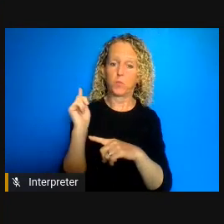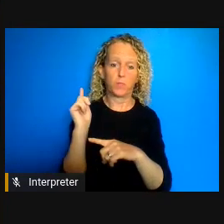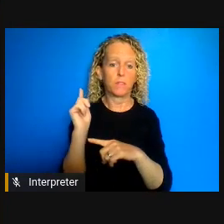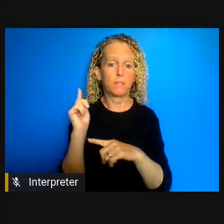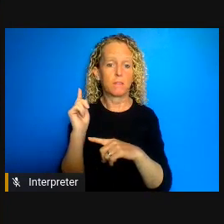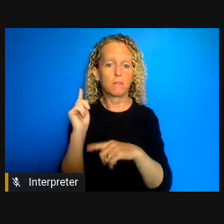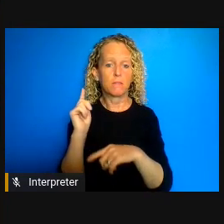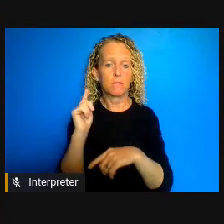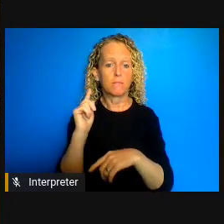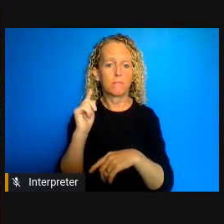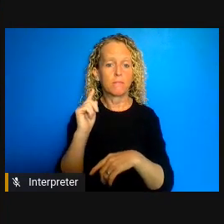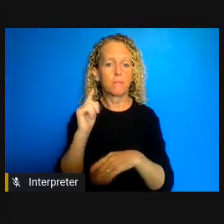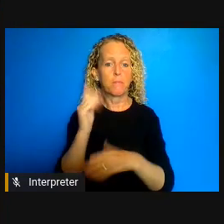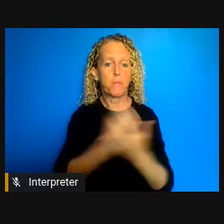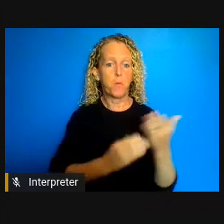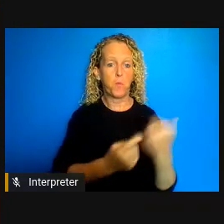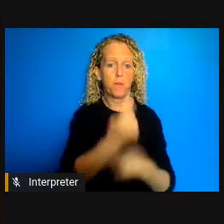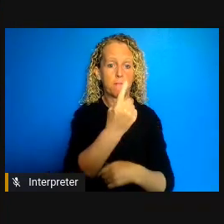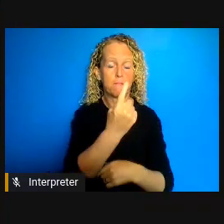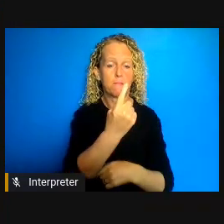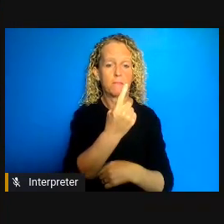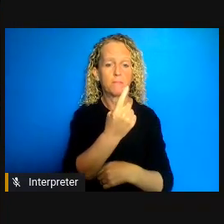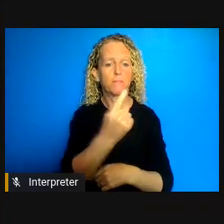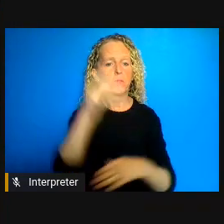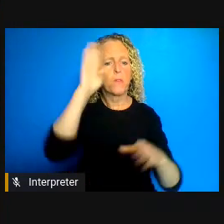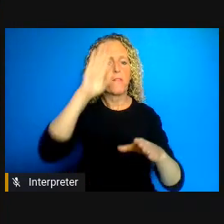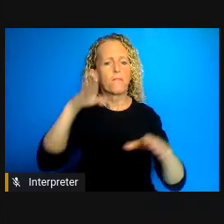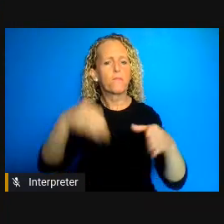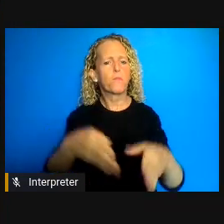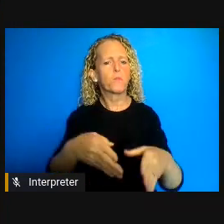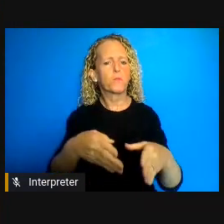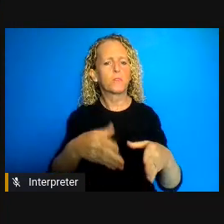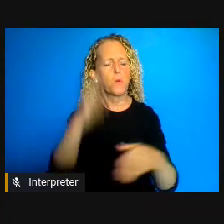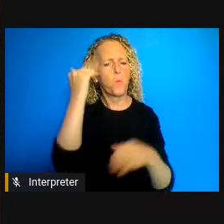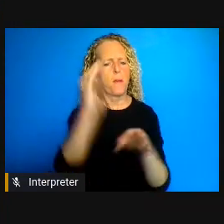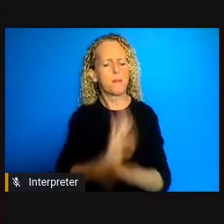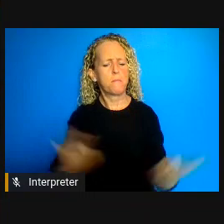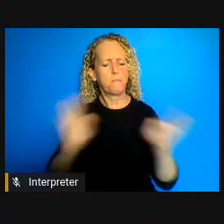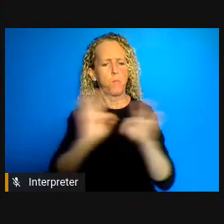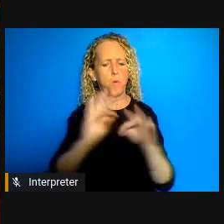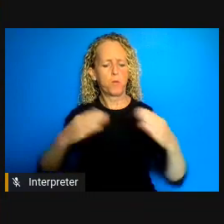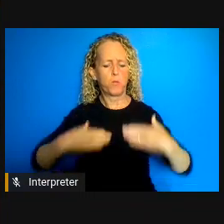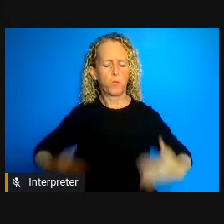why there's a need to take a human rights approach to a COVID-19 situation